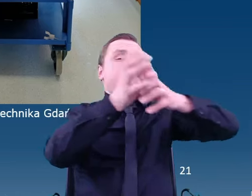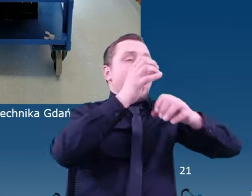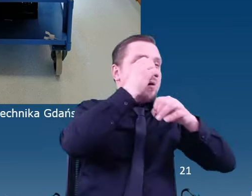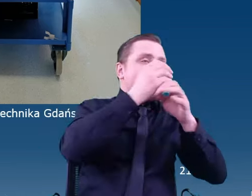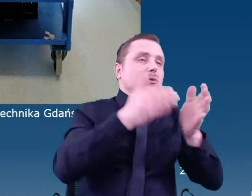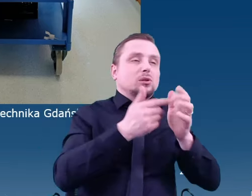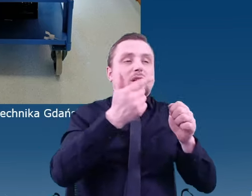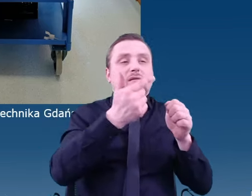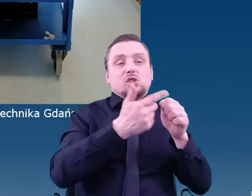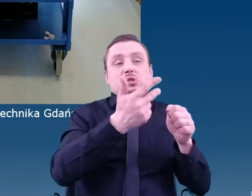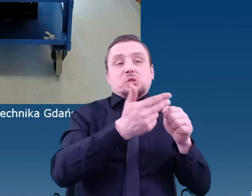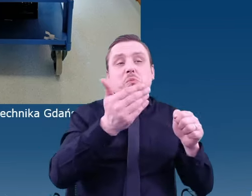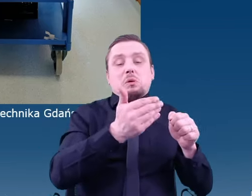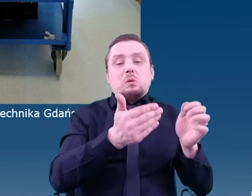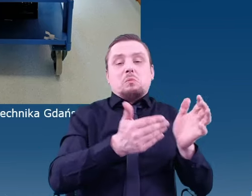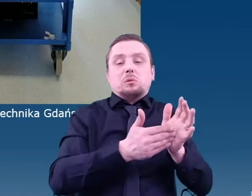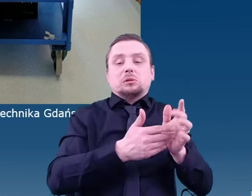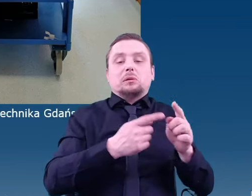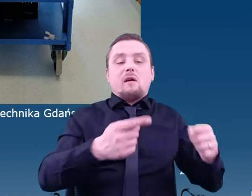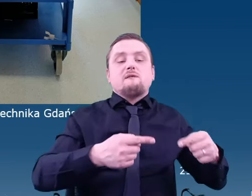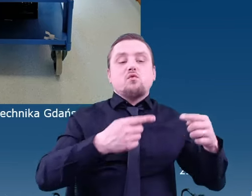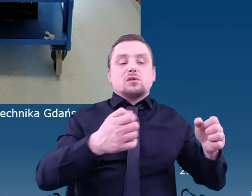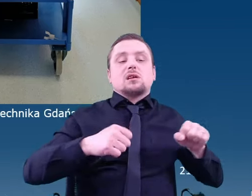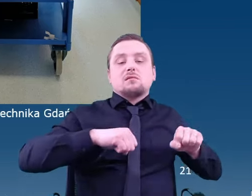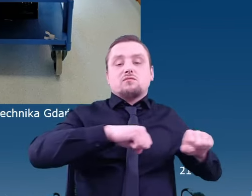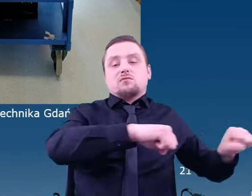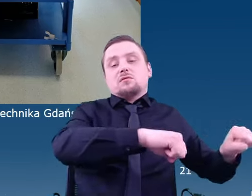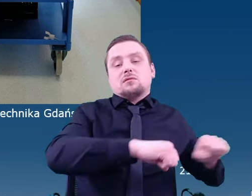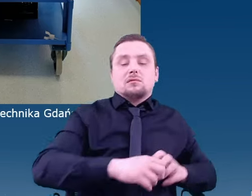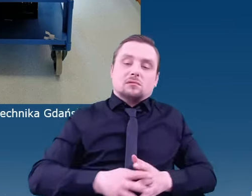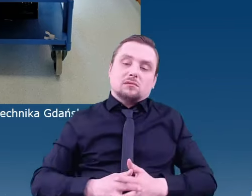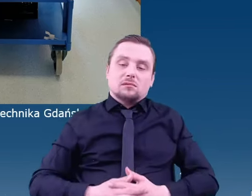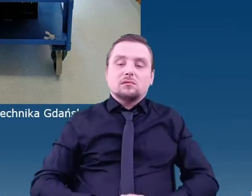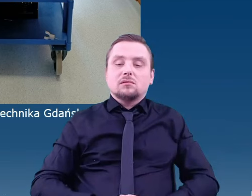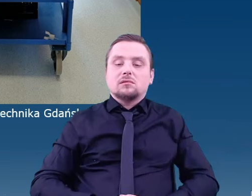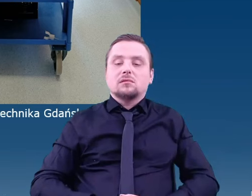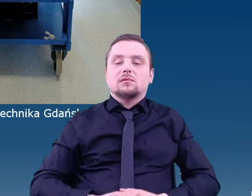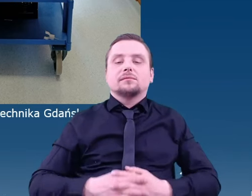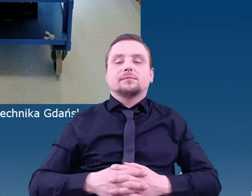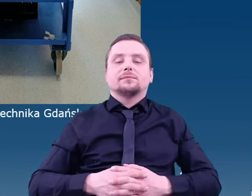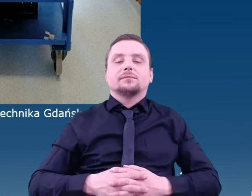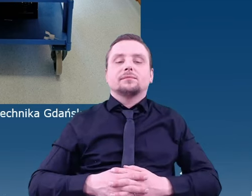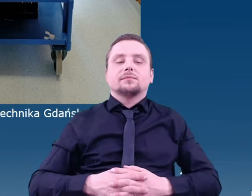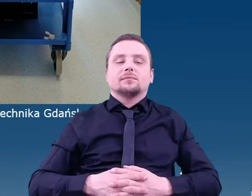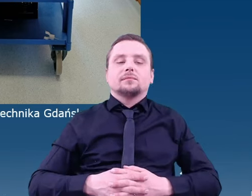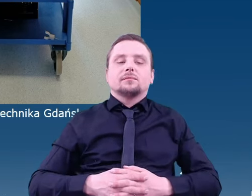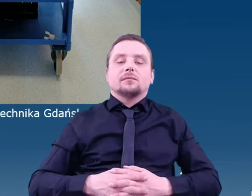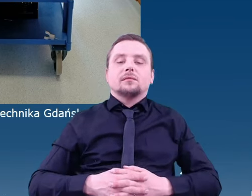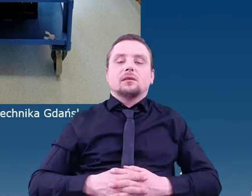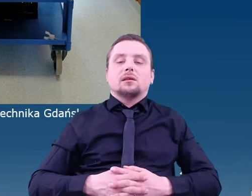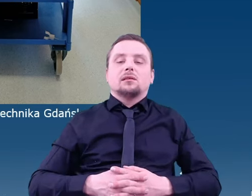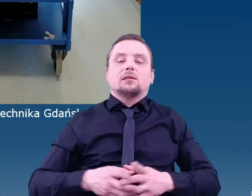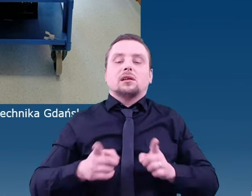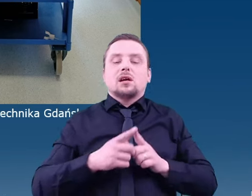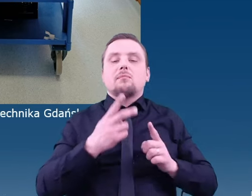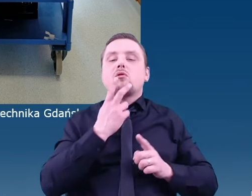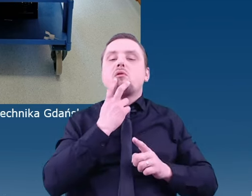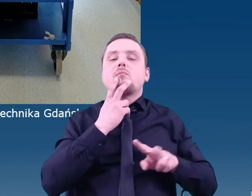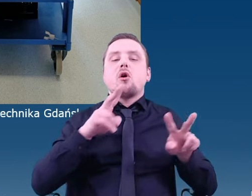we had to put it on this blue trolley, with power supply - the battery is at the bottom.